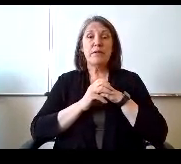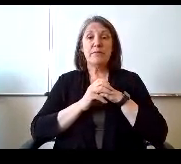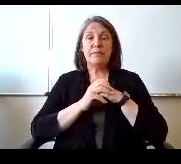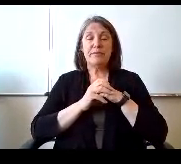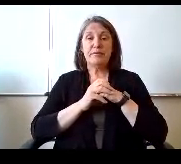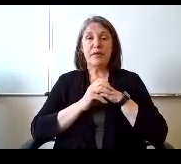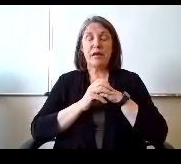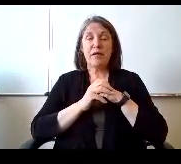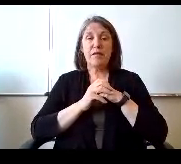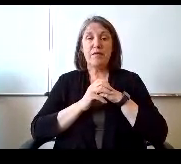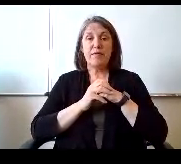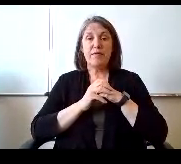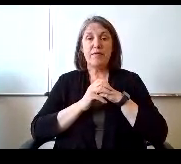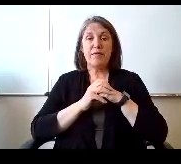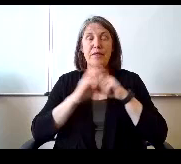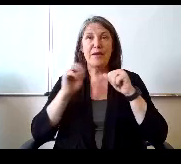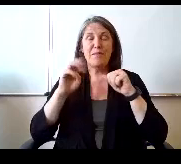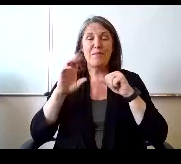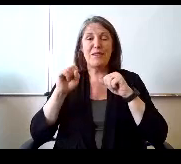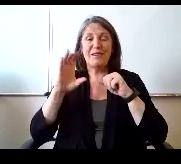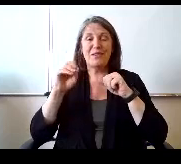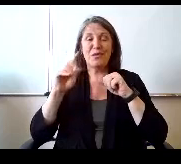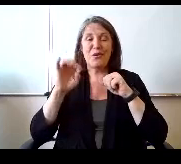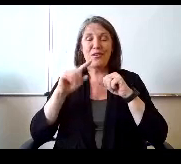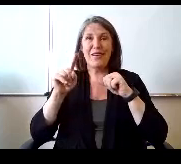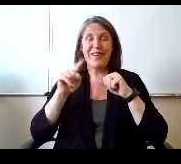Mrs Cortez is on her way. That's OK.